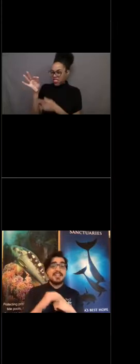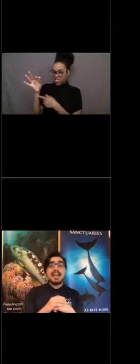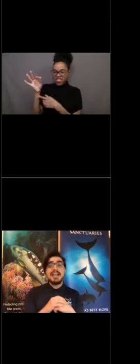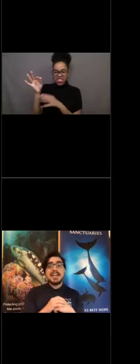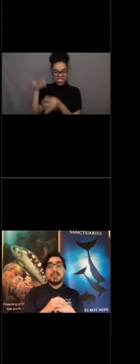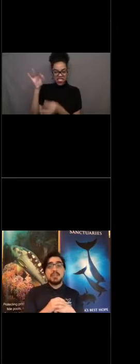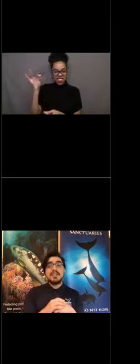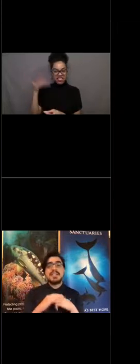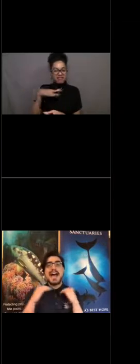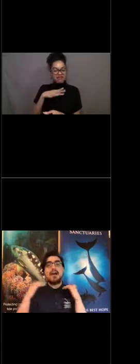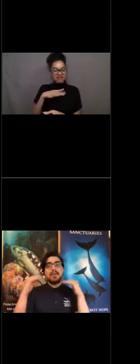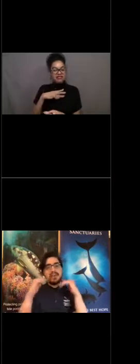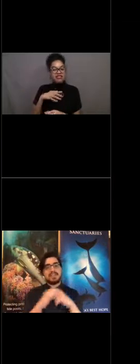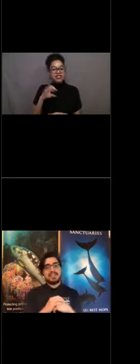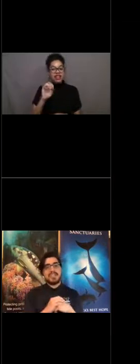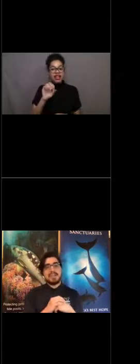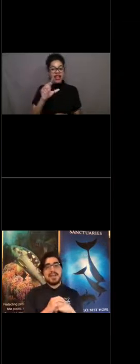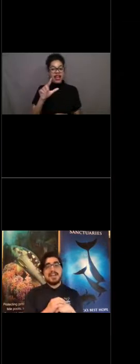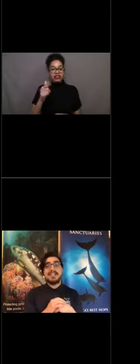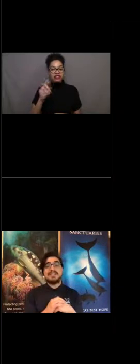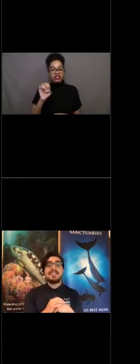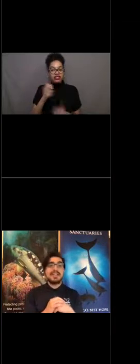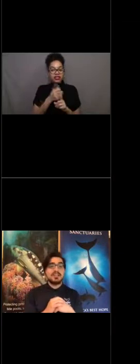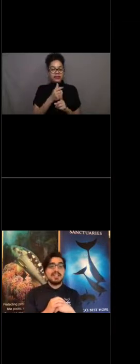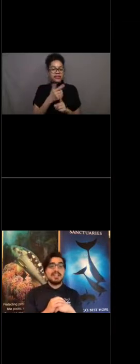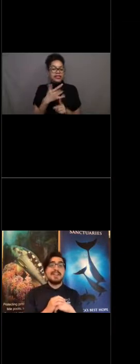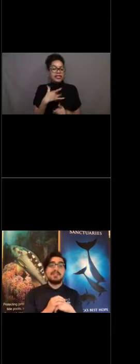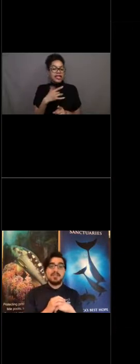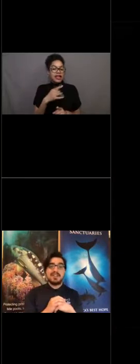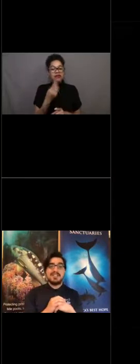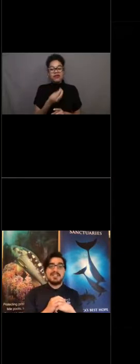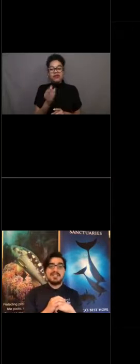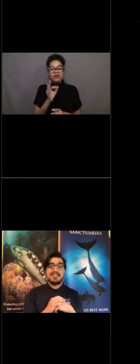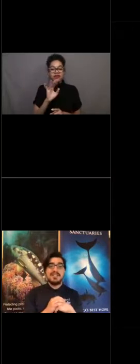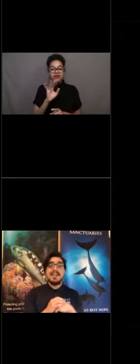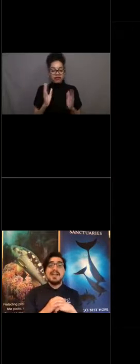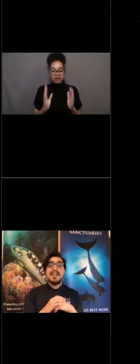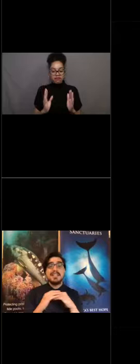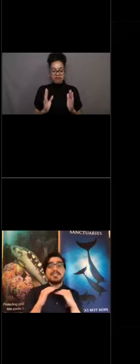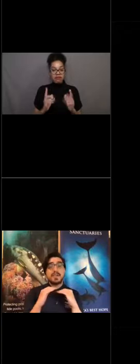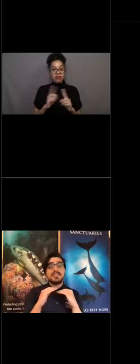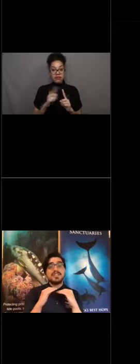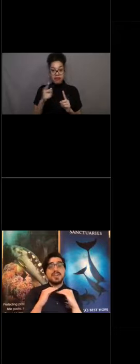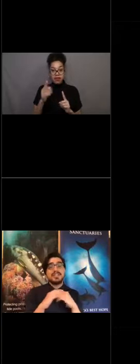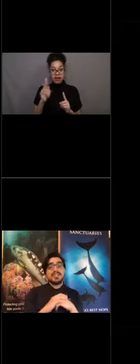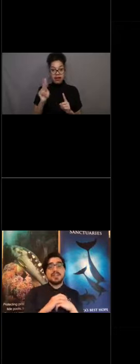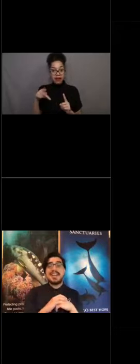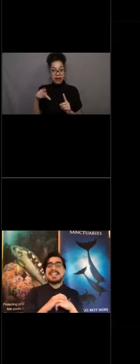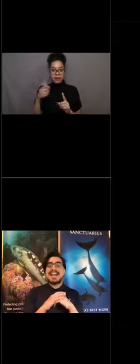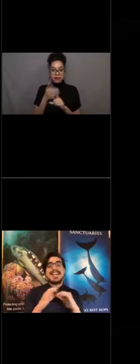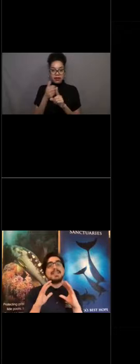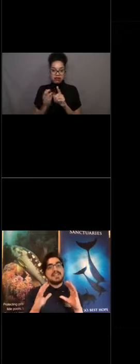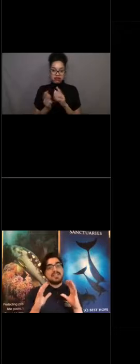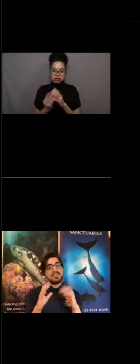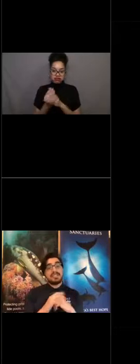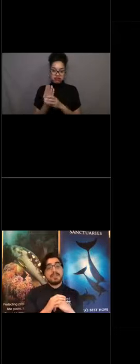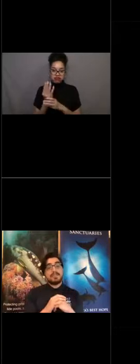giant kelp tower over the seabed just like trees in a forest. These special algae create dynamic ecosystems